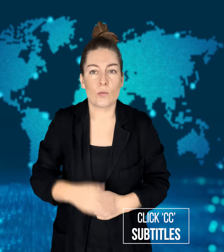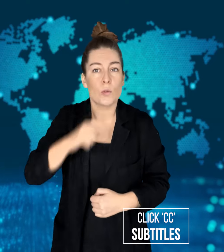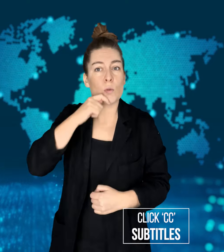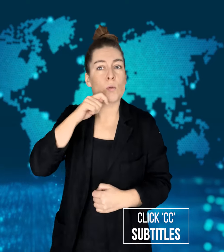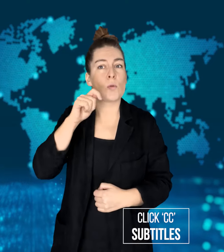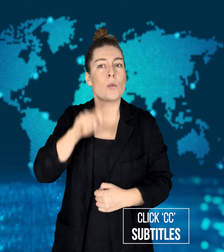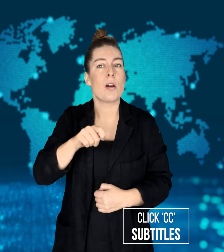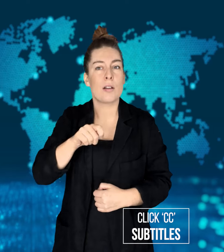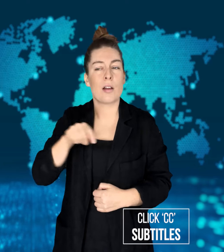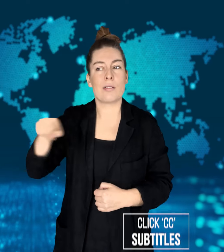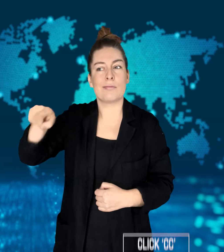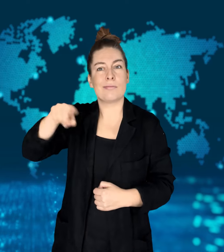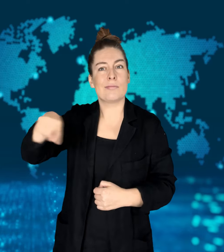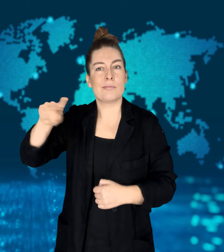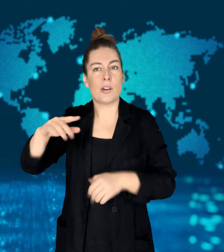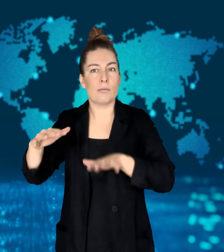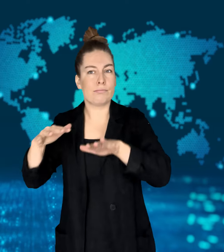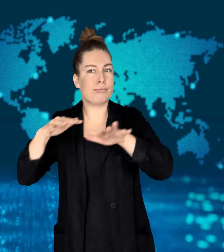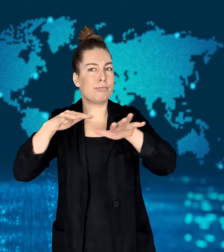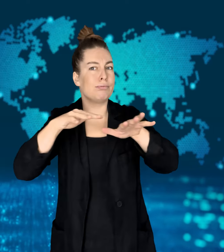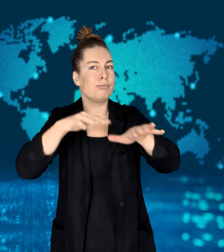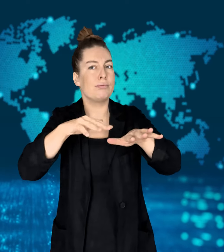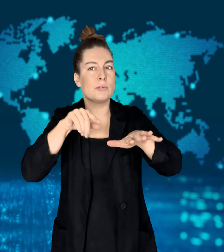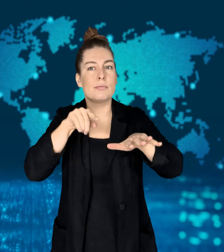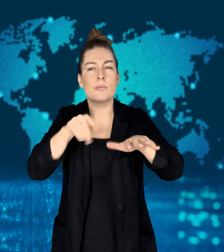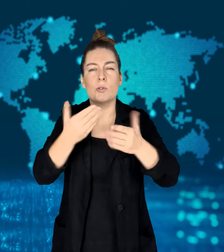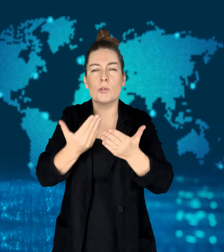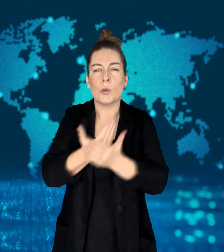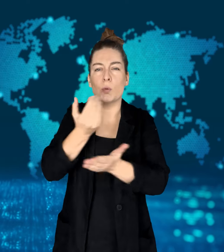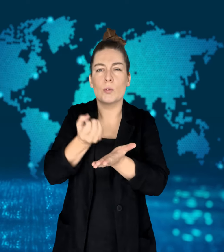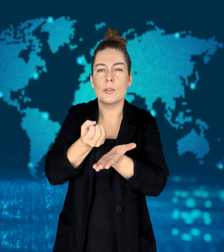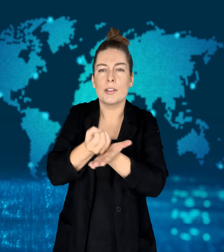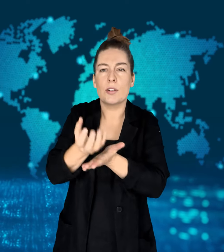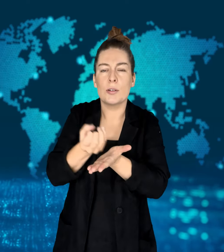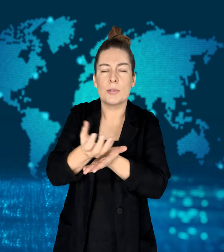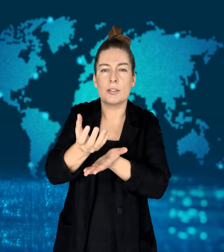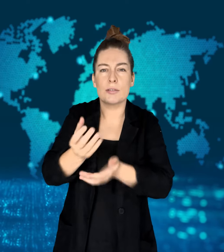Invasion update